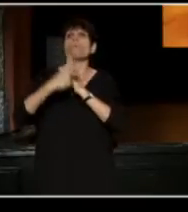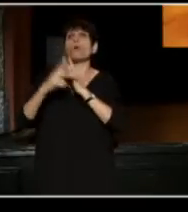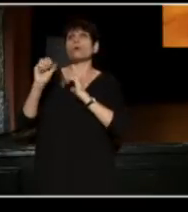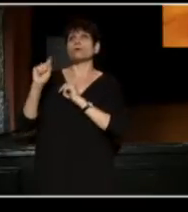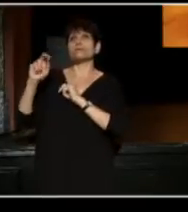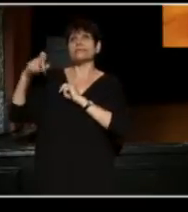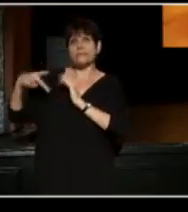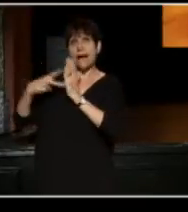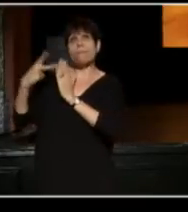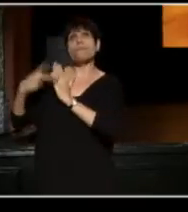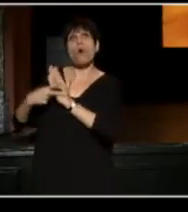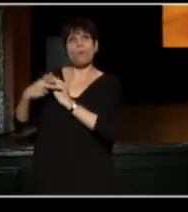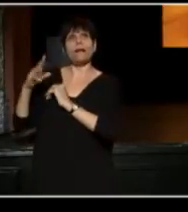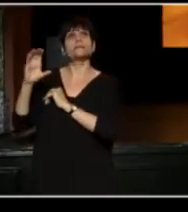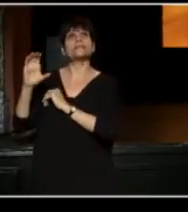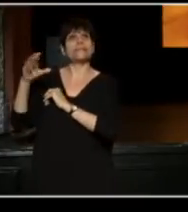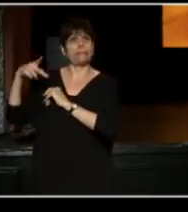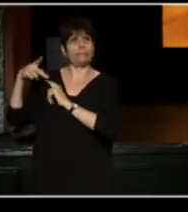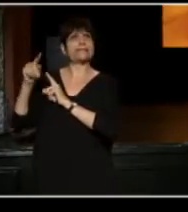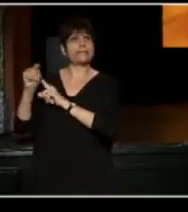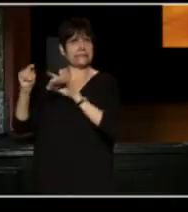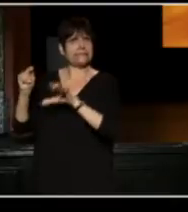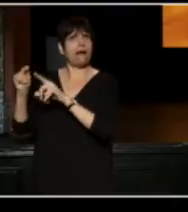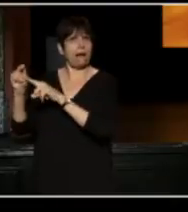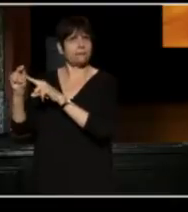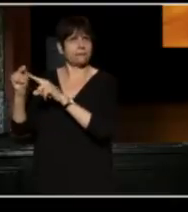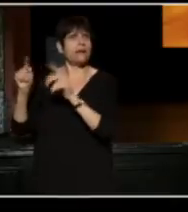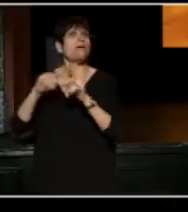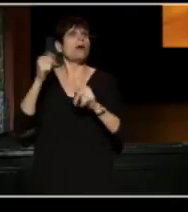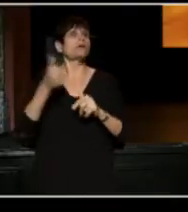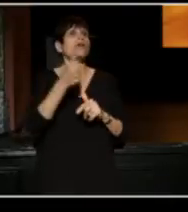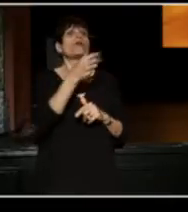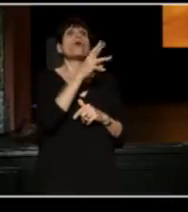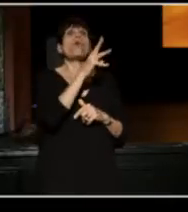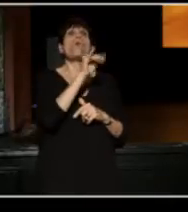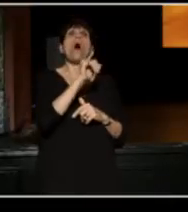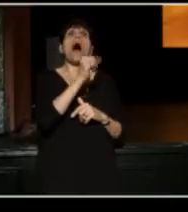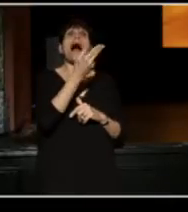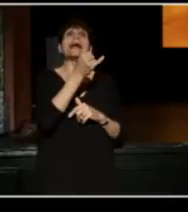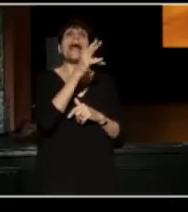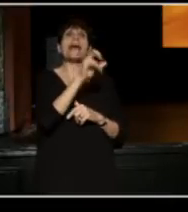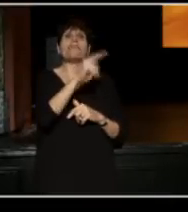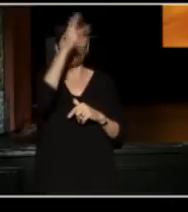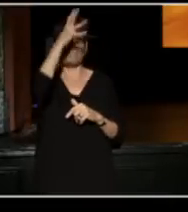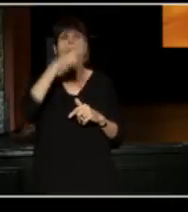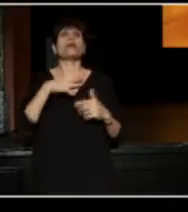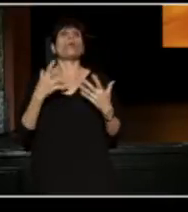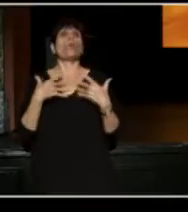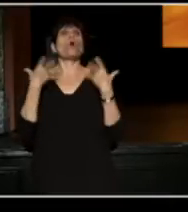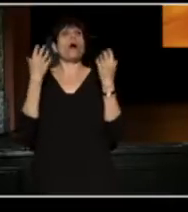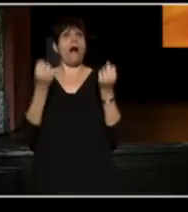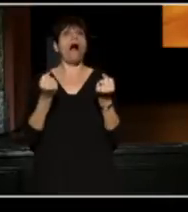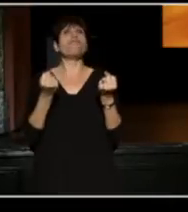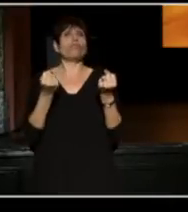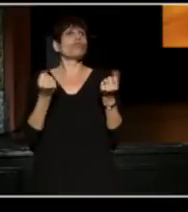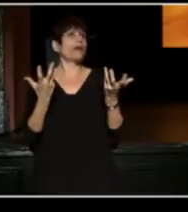that Cleveland Public Theater does, but also, another program called Y-Heven, where men who are recovering put on their own performance